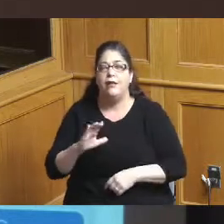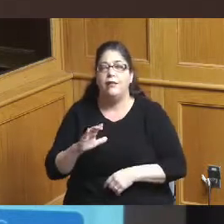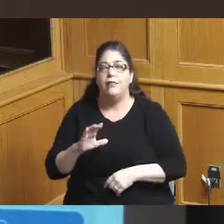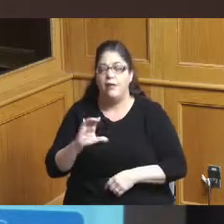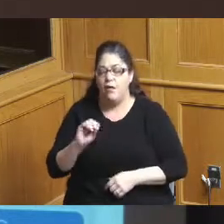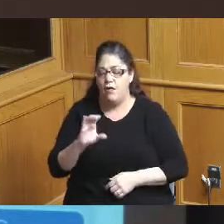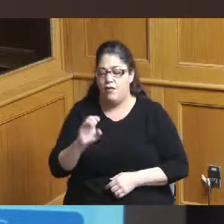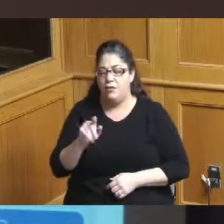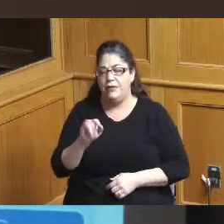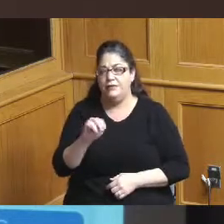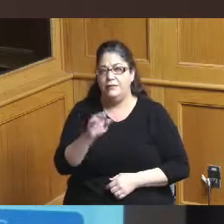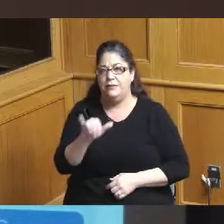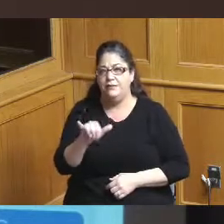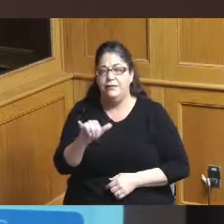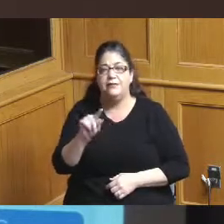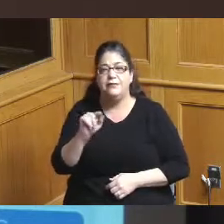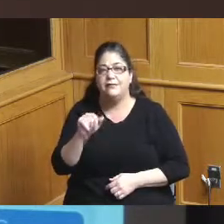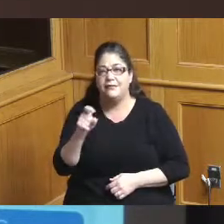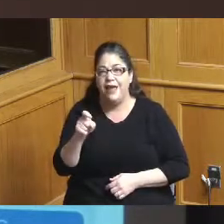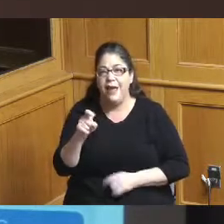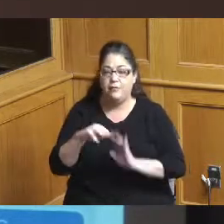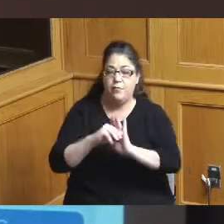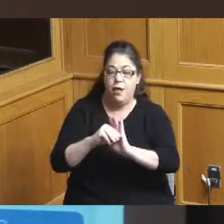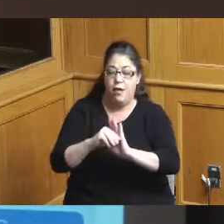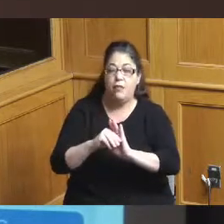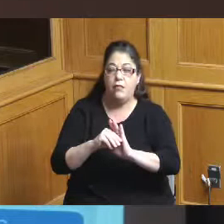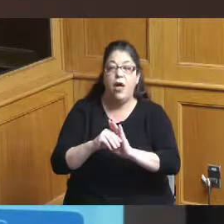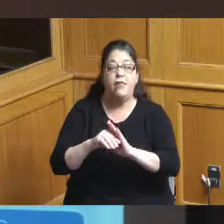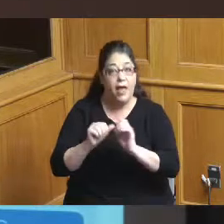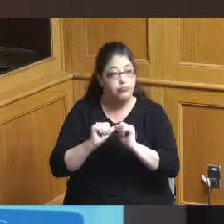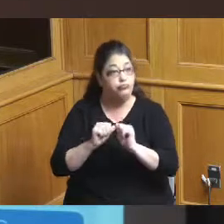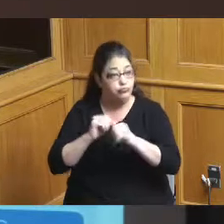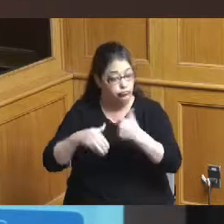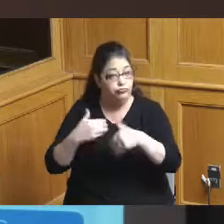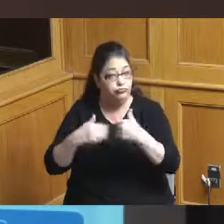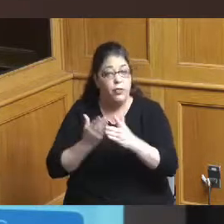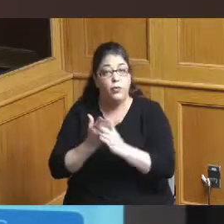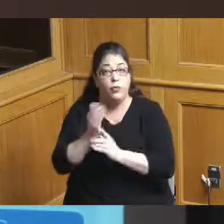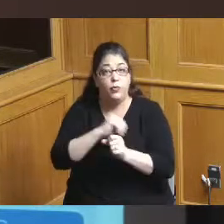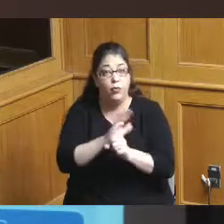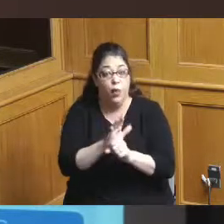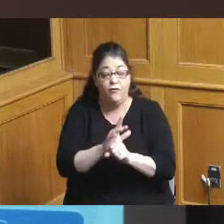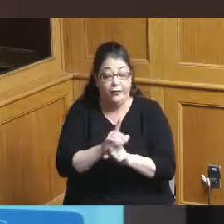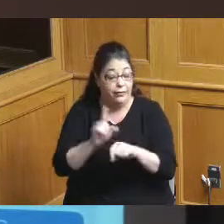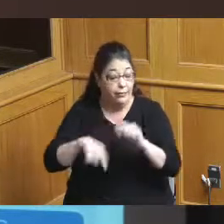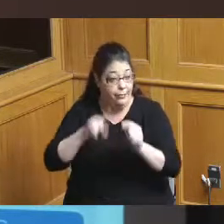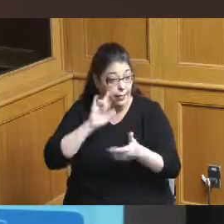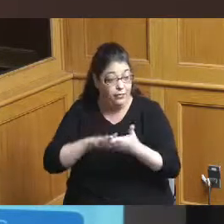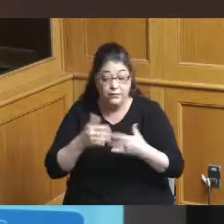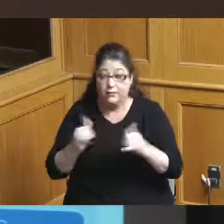the county's occupancy tax has held up through Covid which is amazing actually and is a testament